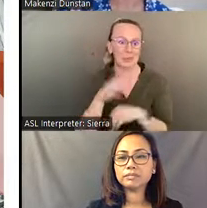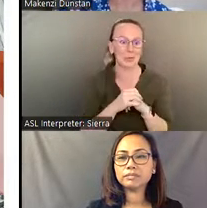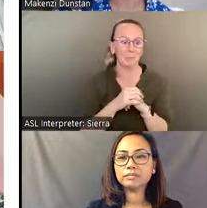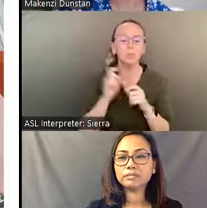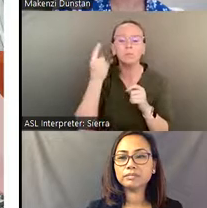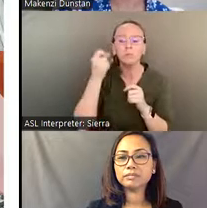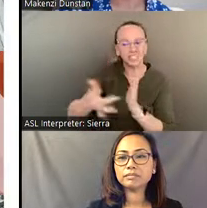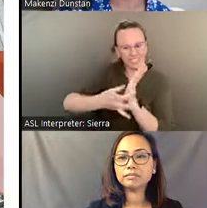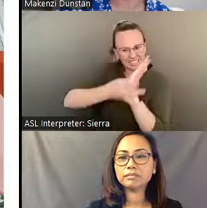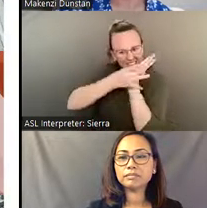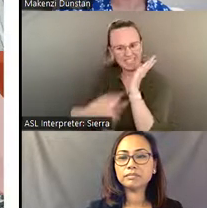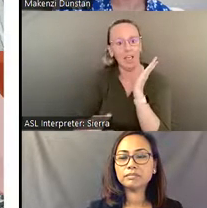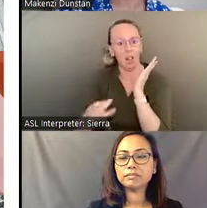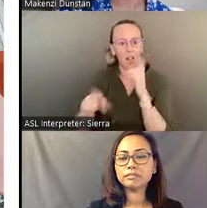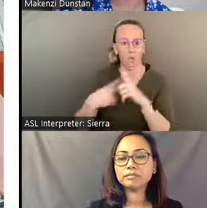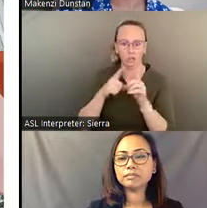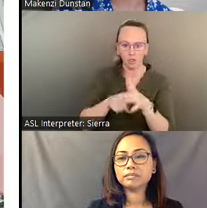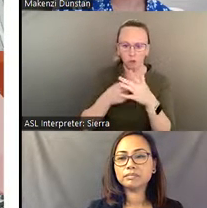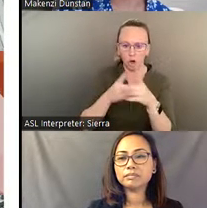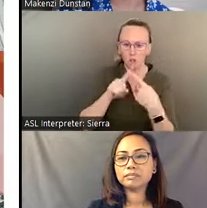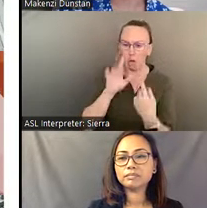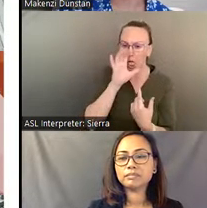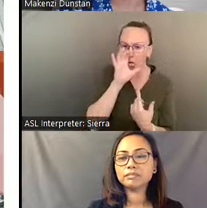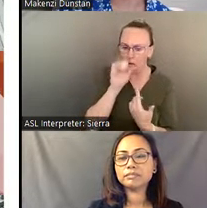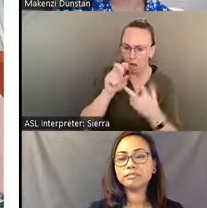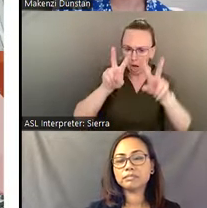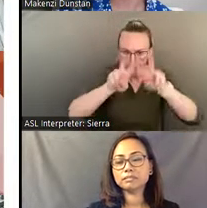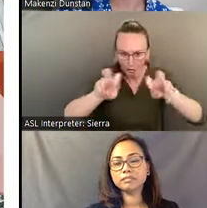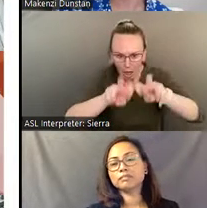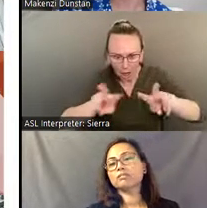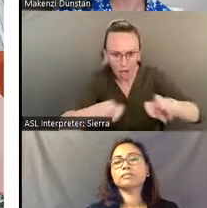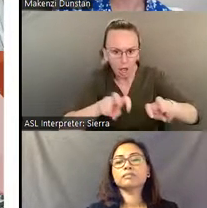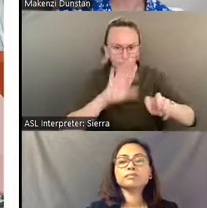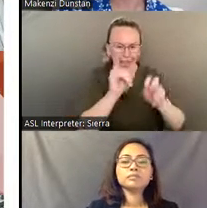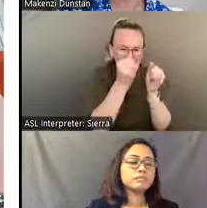When one starts to zero in on the delicate exquisite details of individual elements and